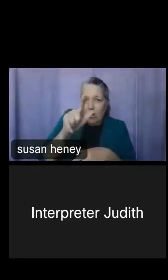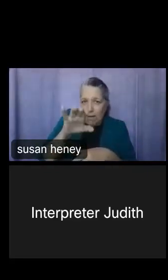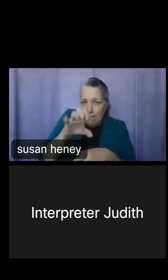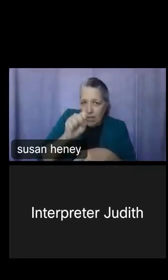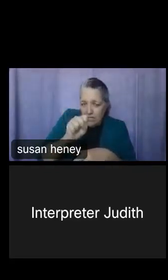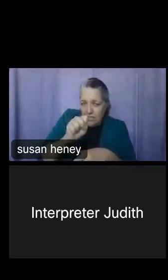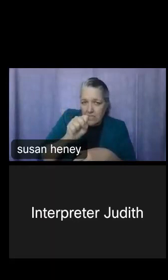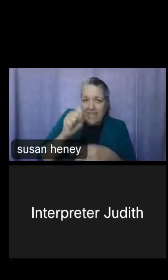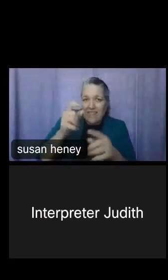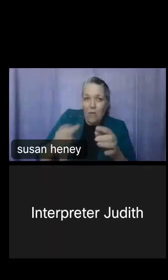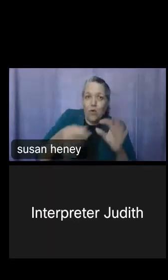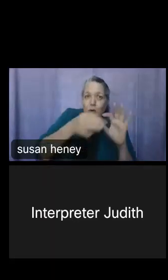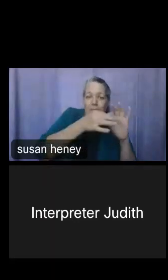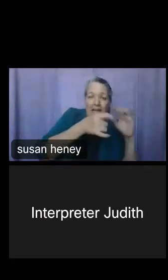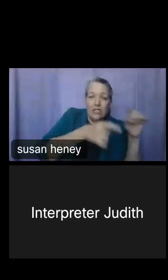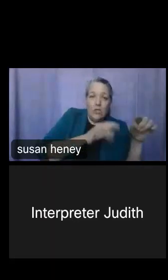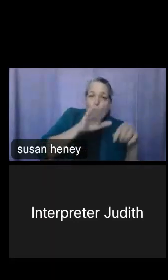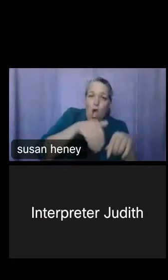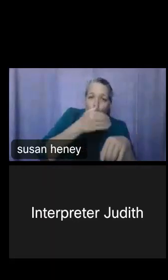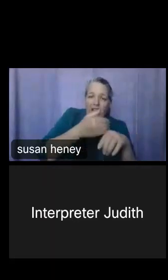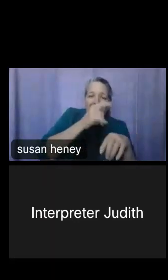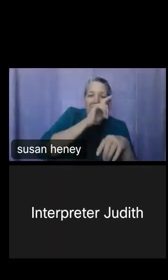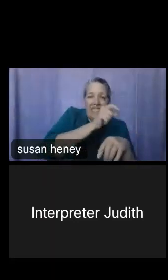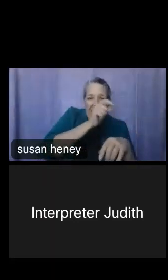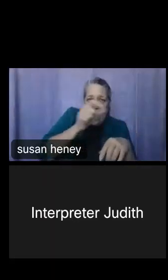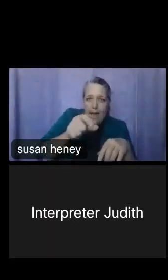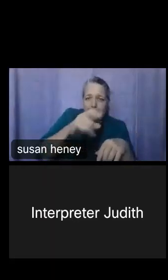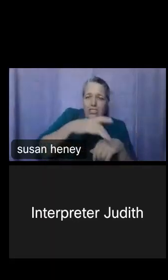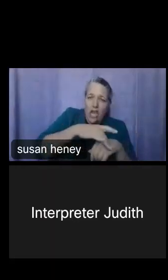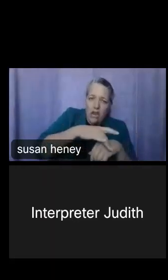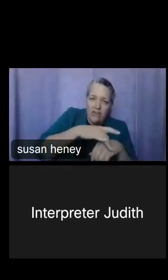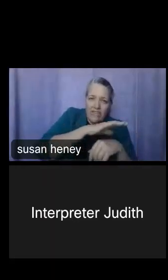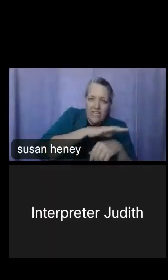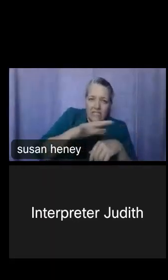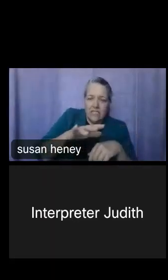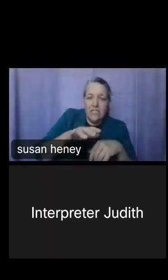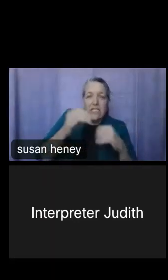variables, and your Data Cart. And we're going to go next to our data cart, because one of